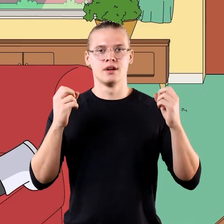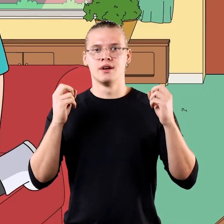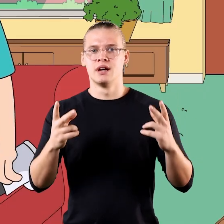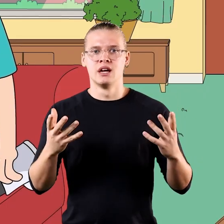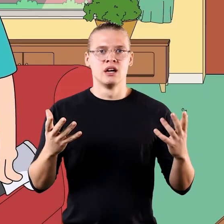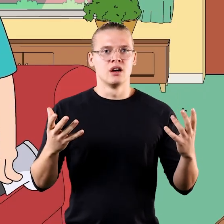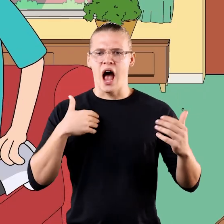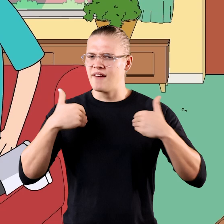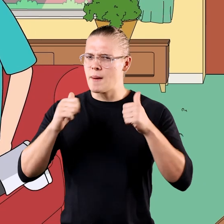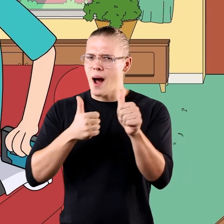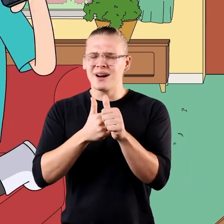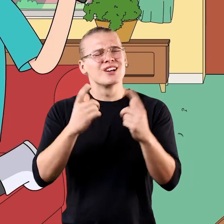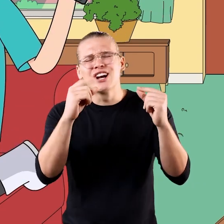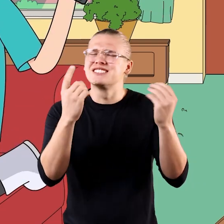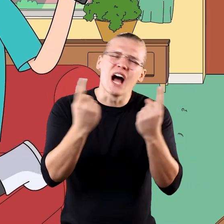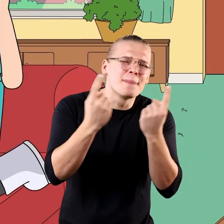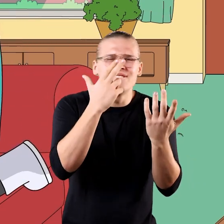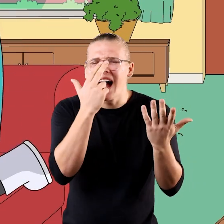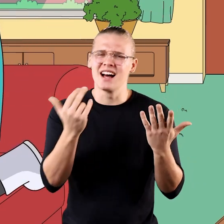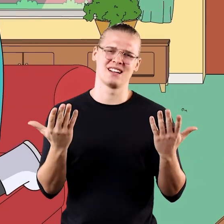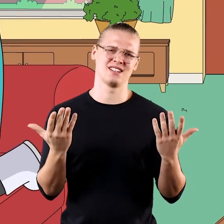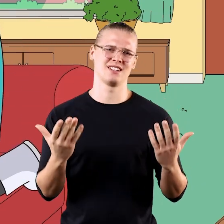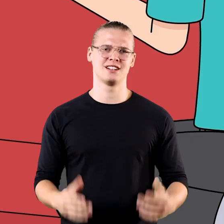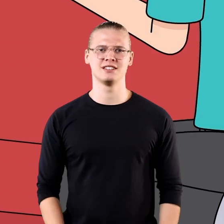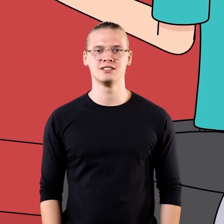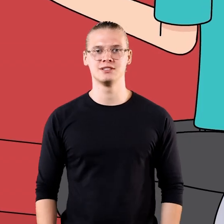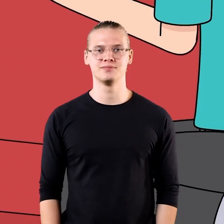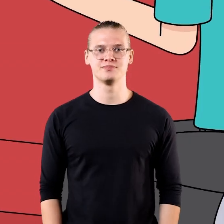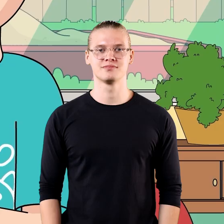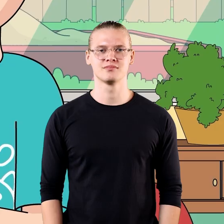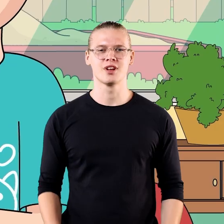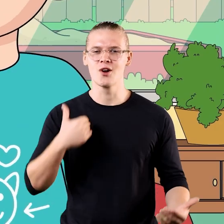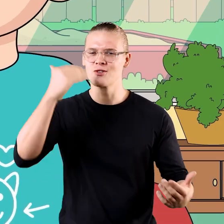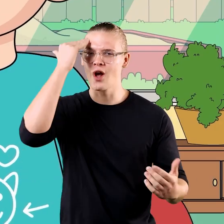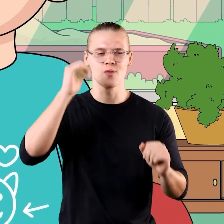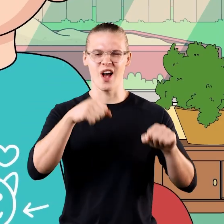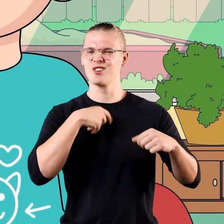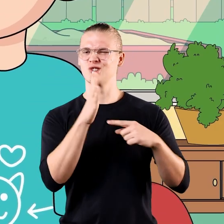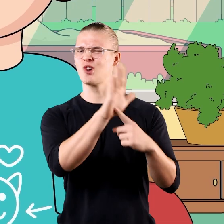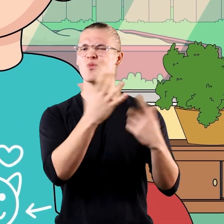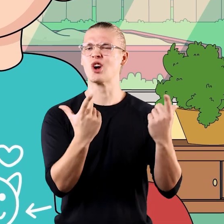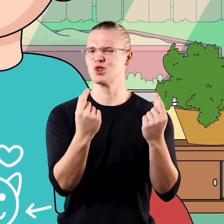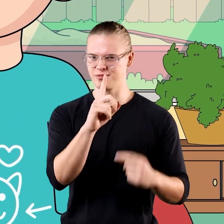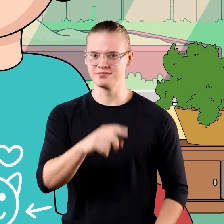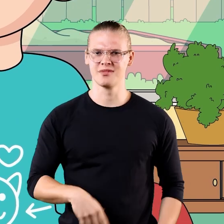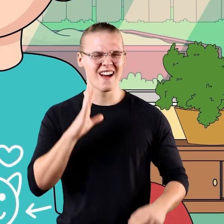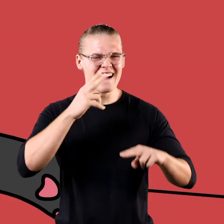Oops! That's okay. I have a back up... Do something funny. I know! I'll show you what to do!